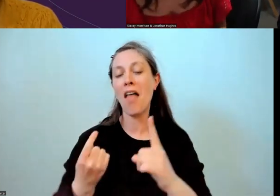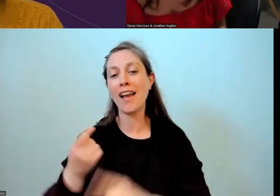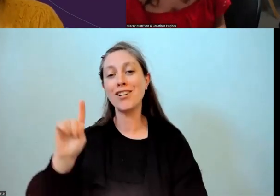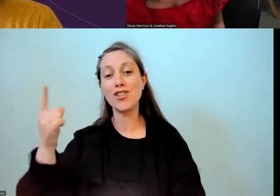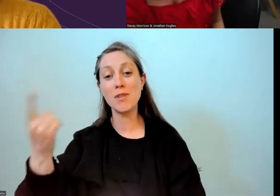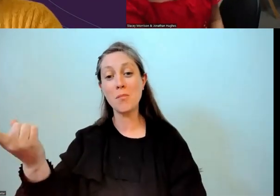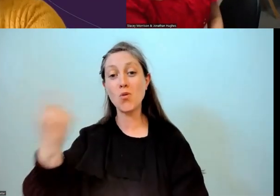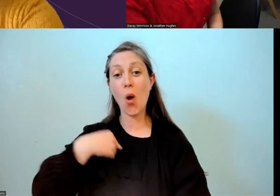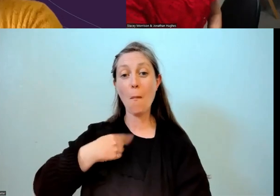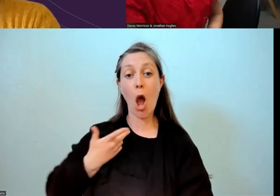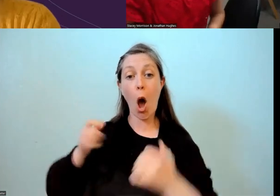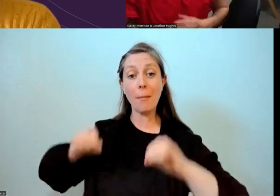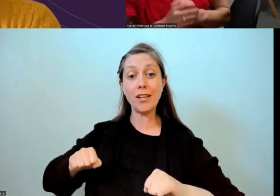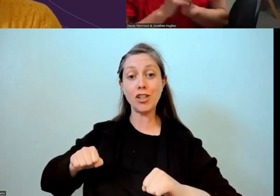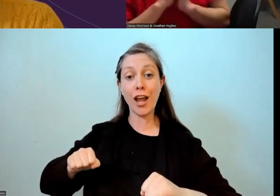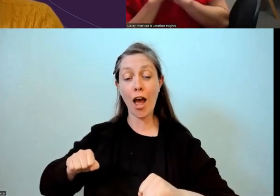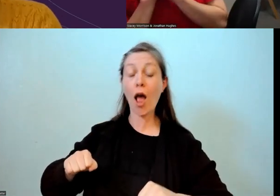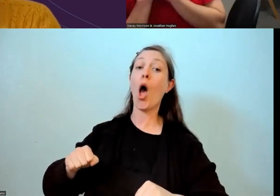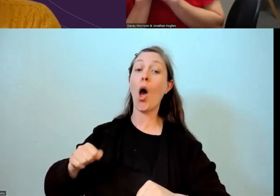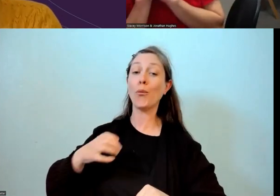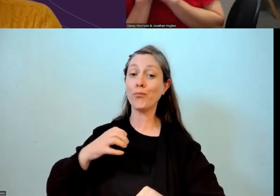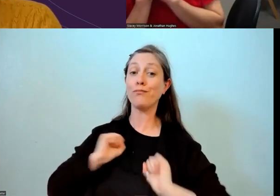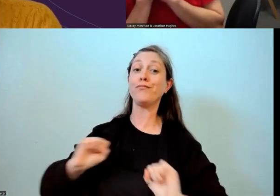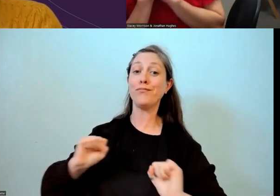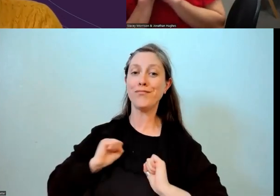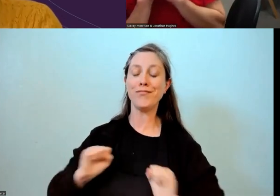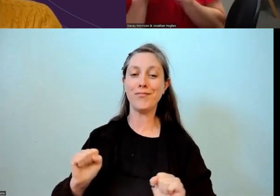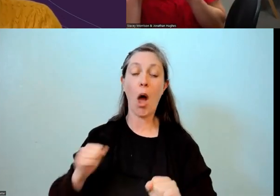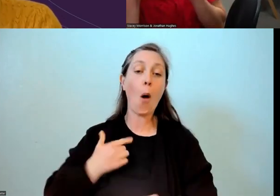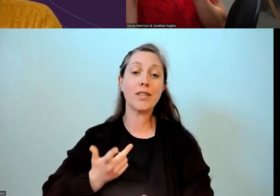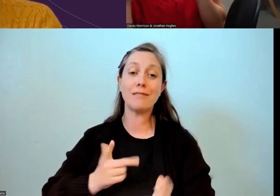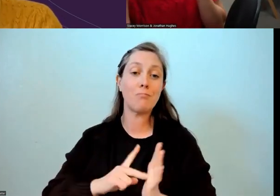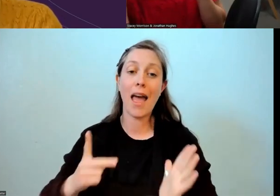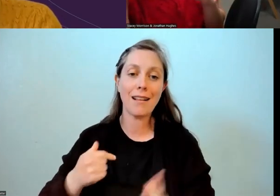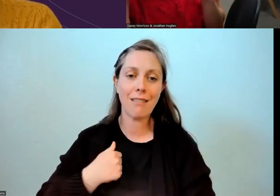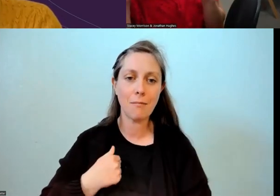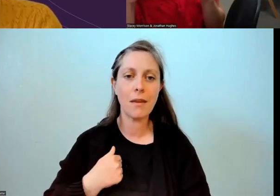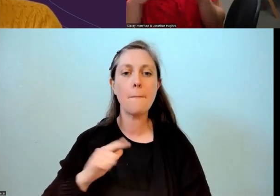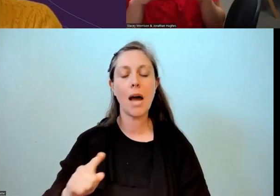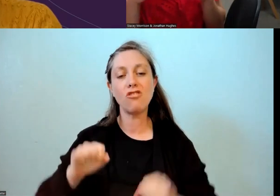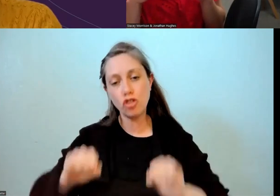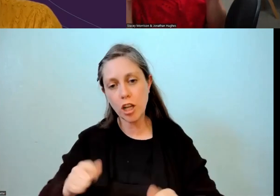That wasn't something I was really planning for. So, I think at a board level as well,